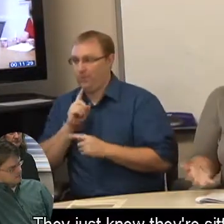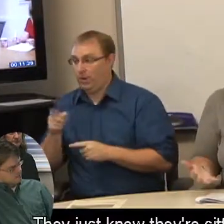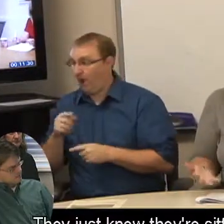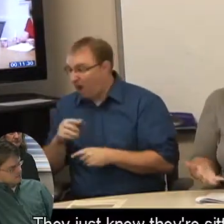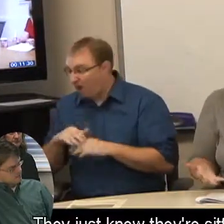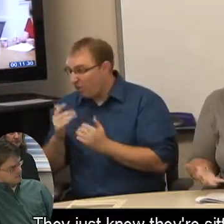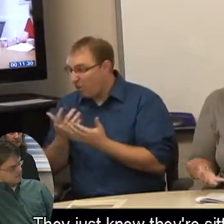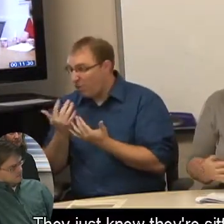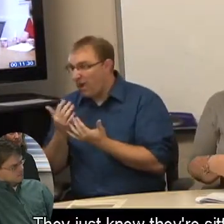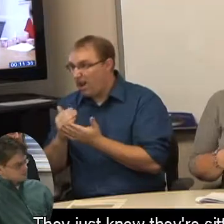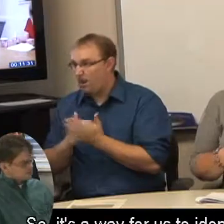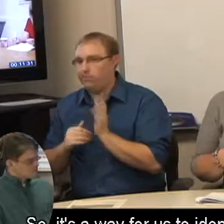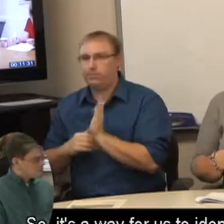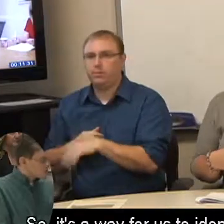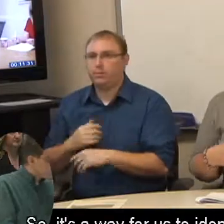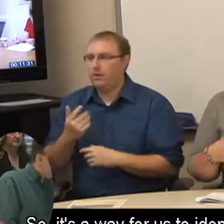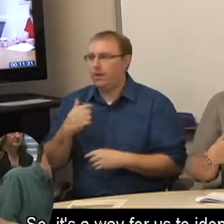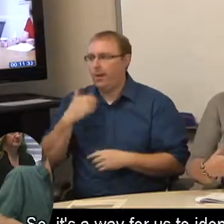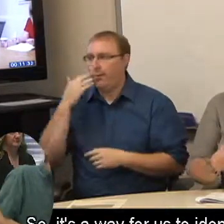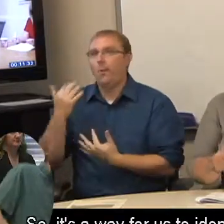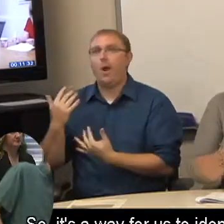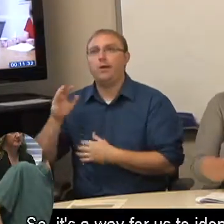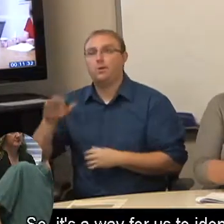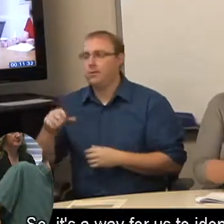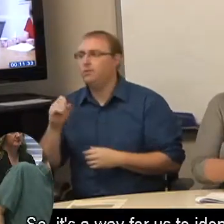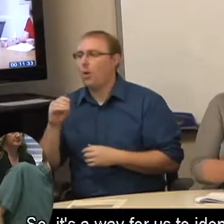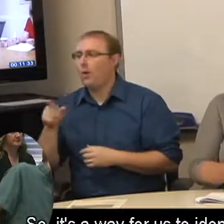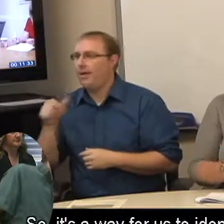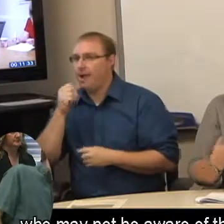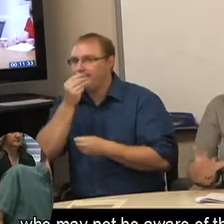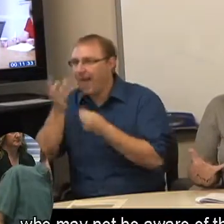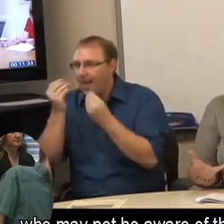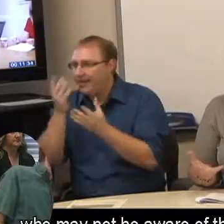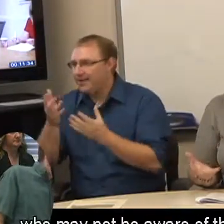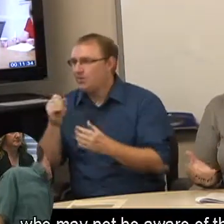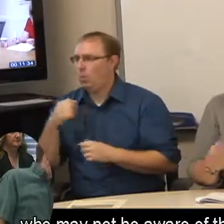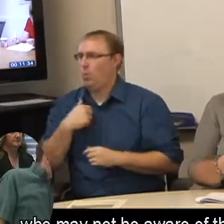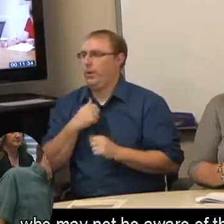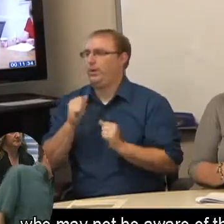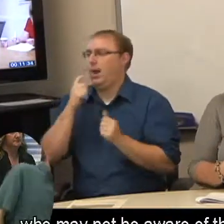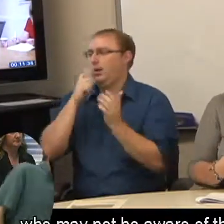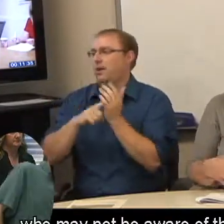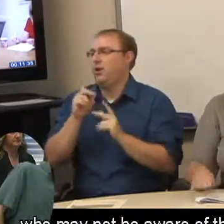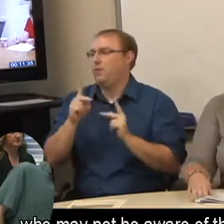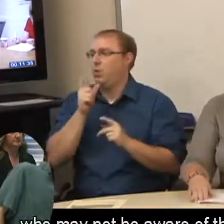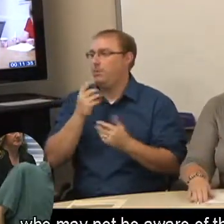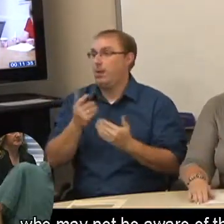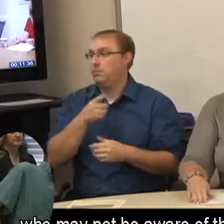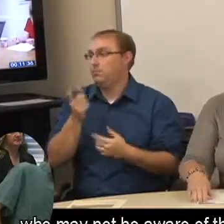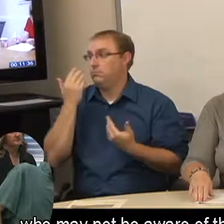They just know they're sitting there. So, it's a way for us to identify people who may not be aware of the program.